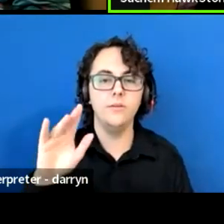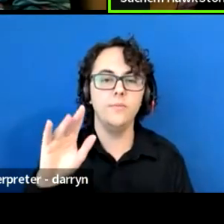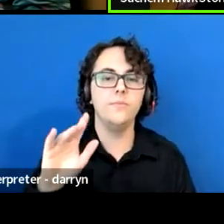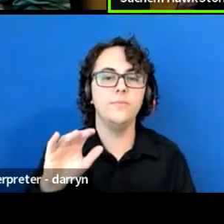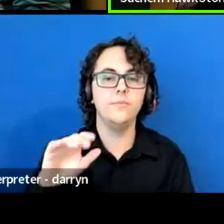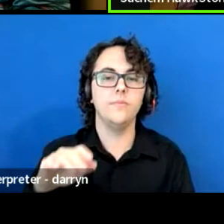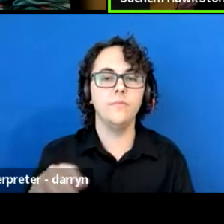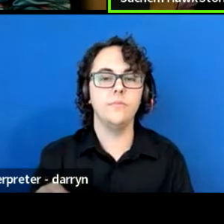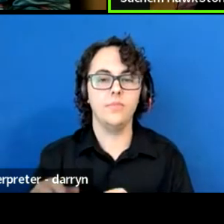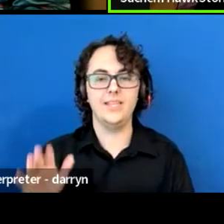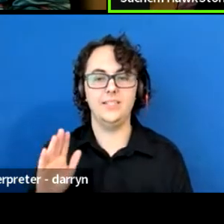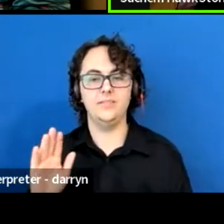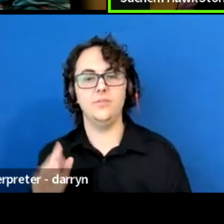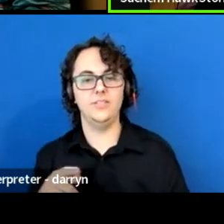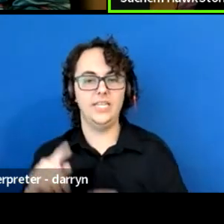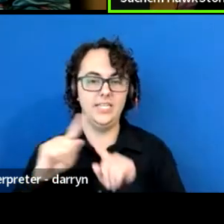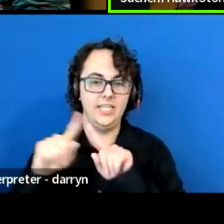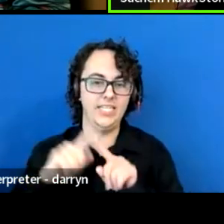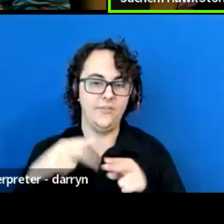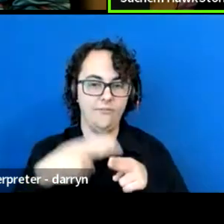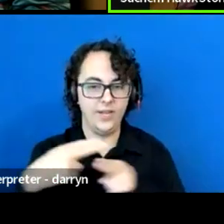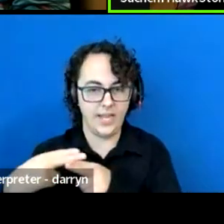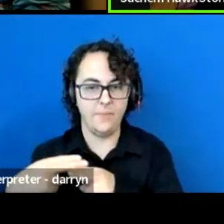through the Yawanawa peoples Brazil.